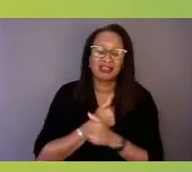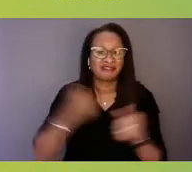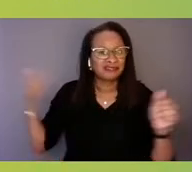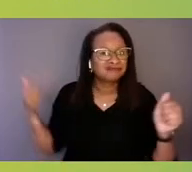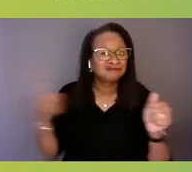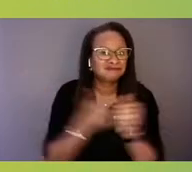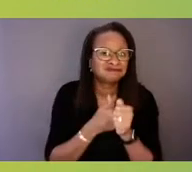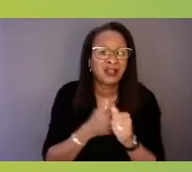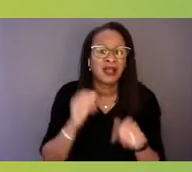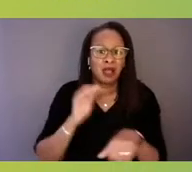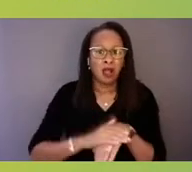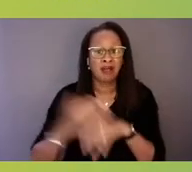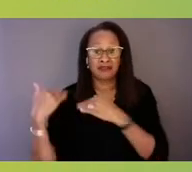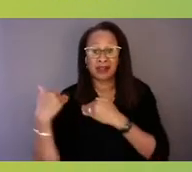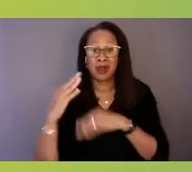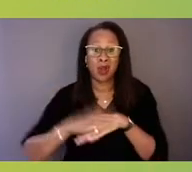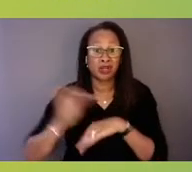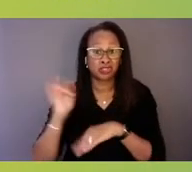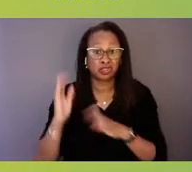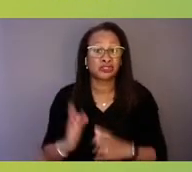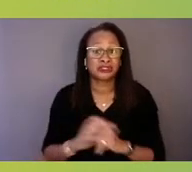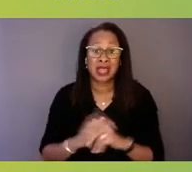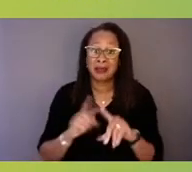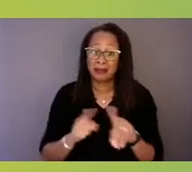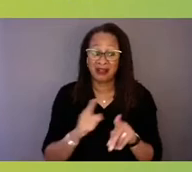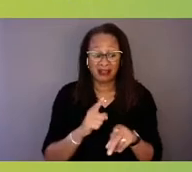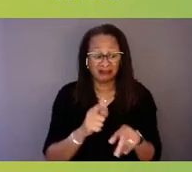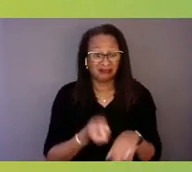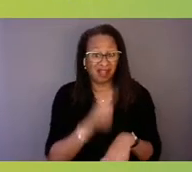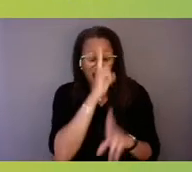but let's be honest, Uncle Sam is not accountable to parity,